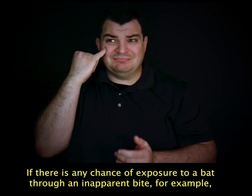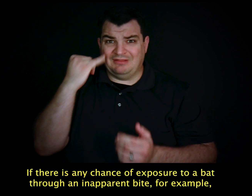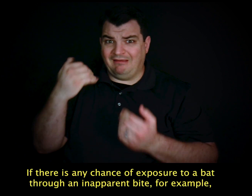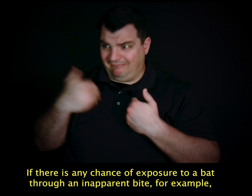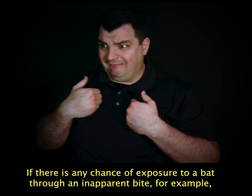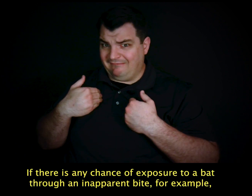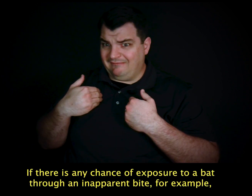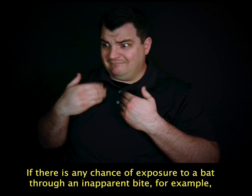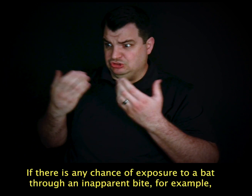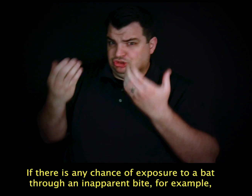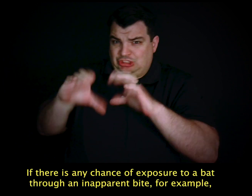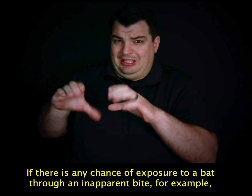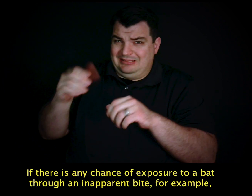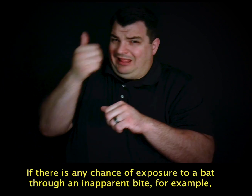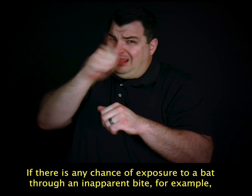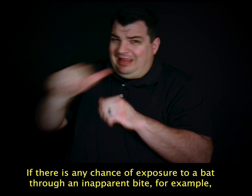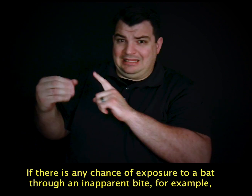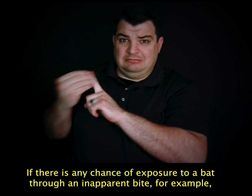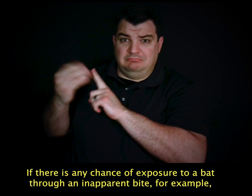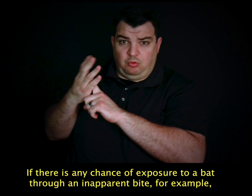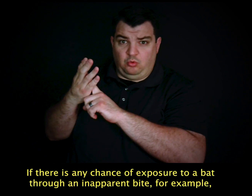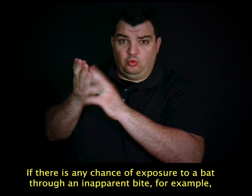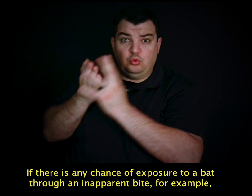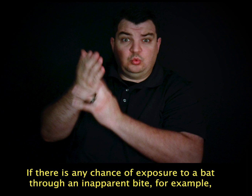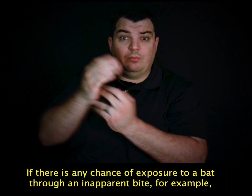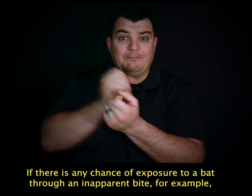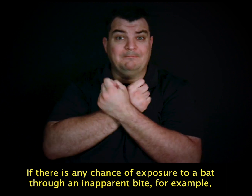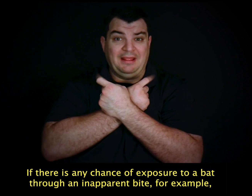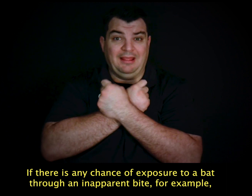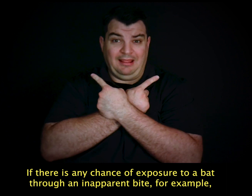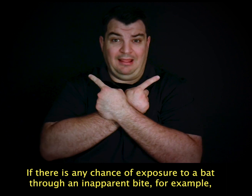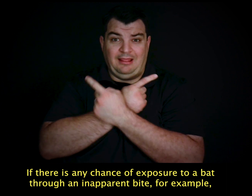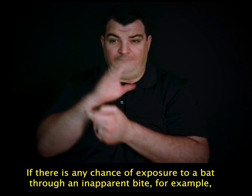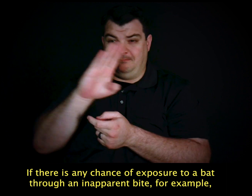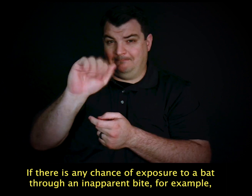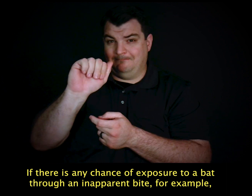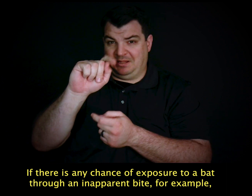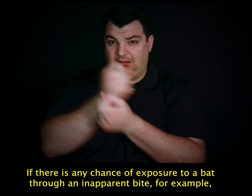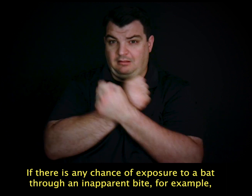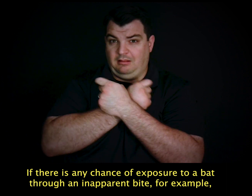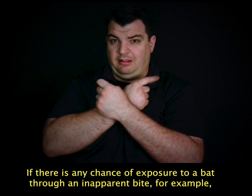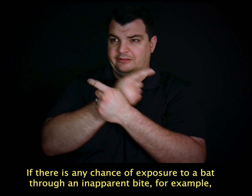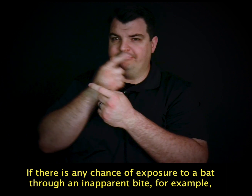If there is any chance of exposure to a bat through an inapparent bite, for example,